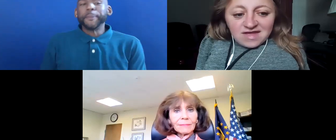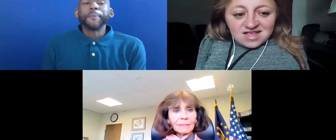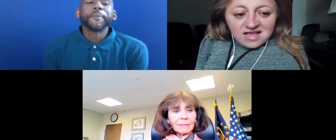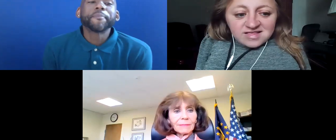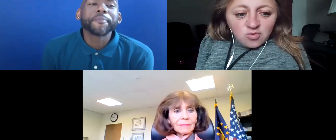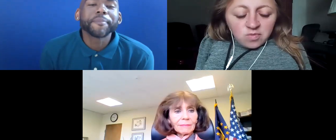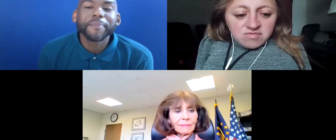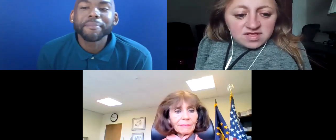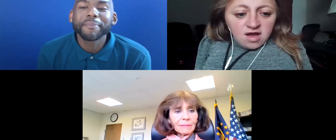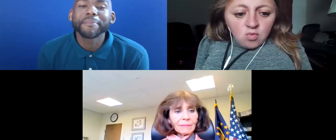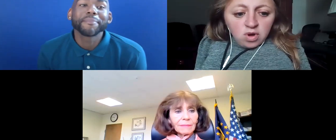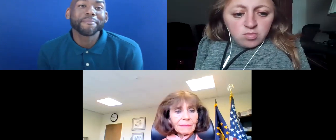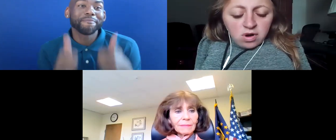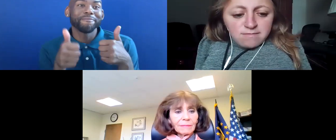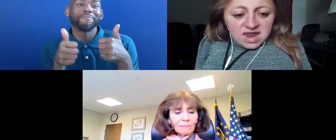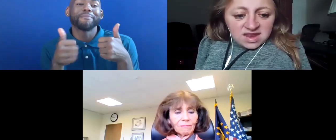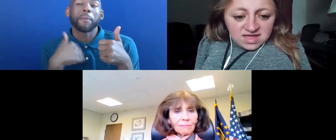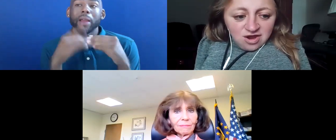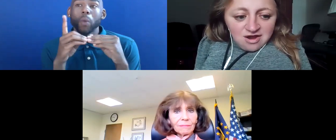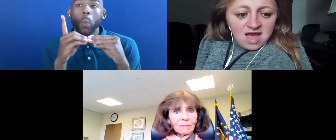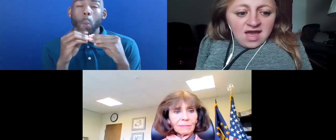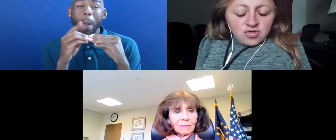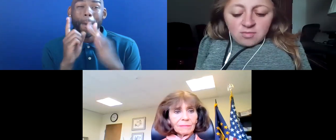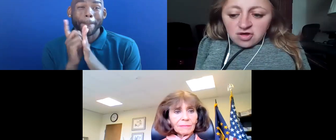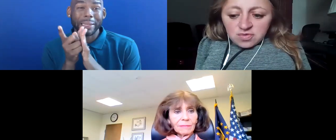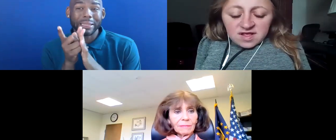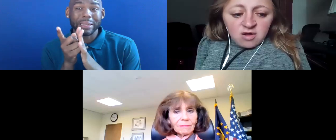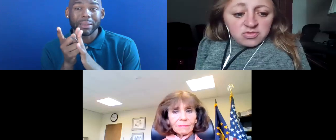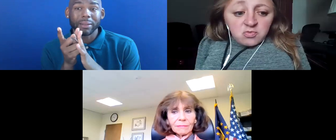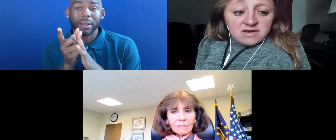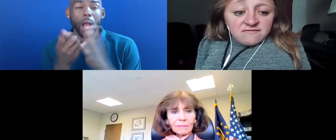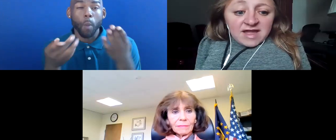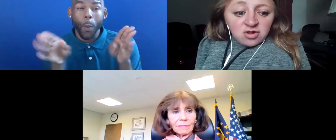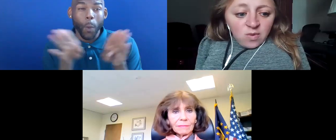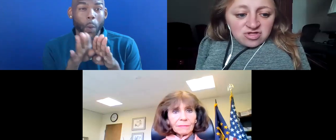Emily Voorde: FANTASTIC. ONE MORE MINUTE HERE. SO I WILL CLOSE US OUT WITH ONE FINAL QUESTION.